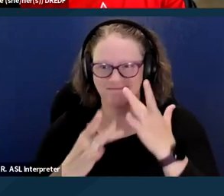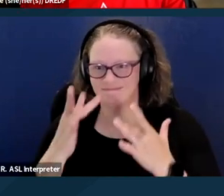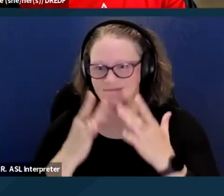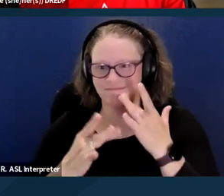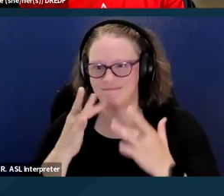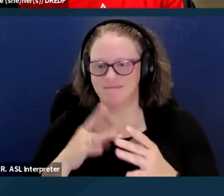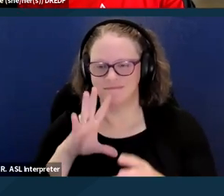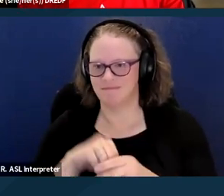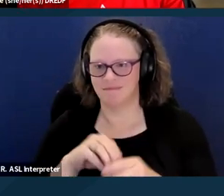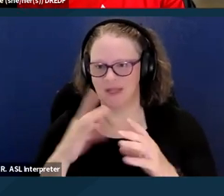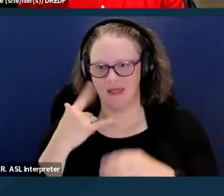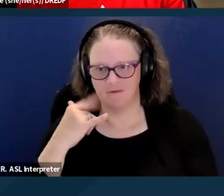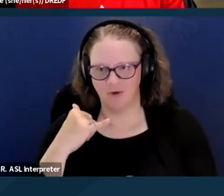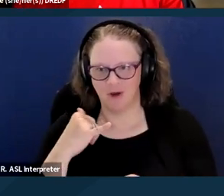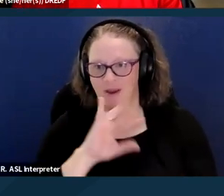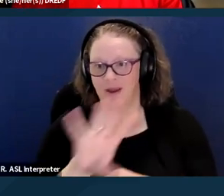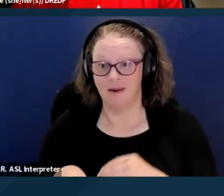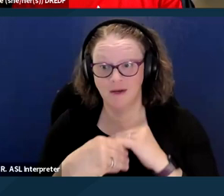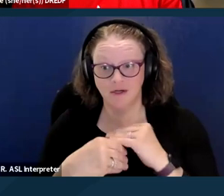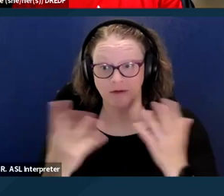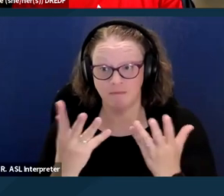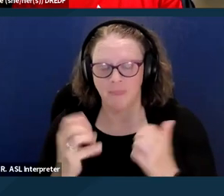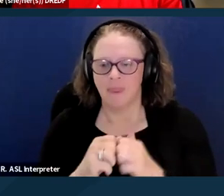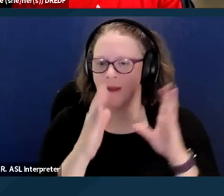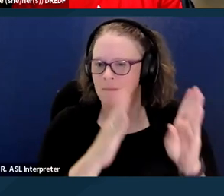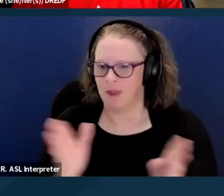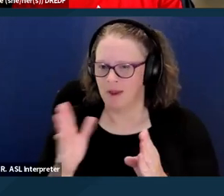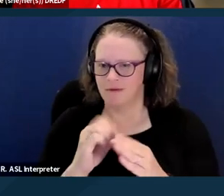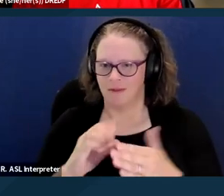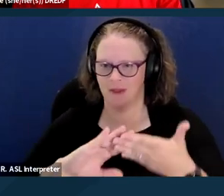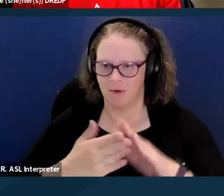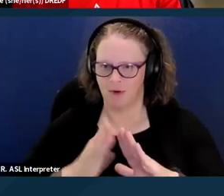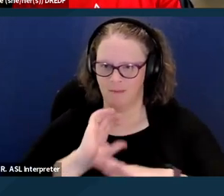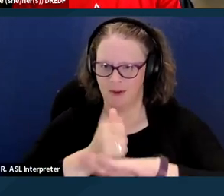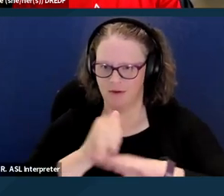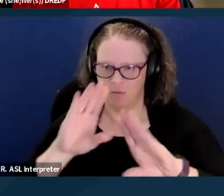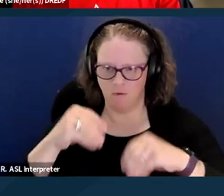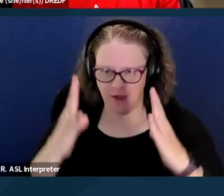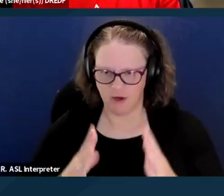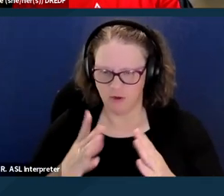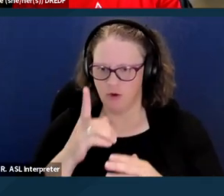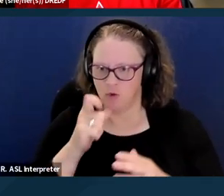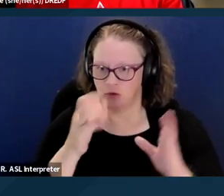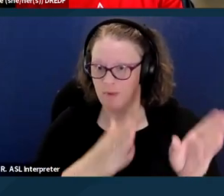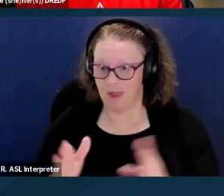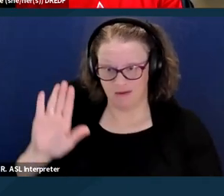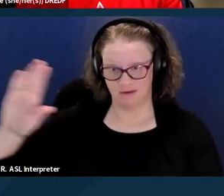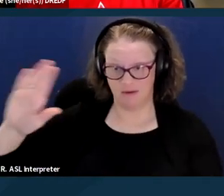And in addition, plans and the community-based providers who plans are supposed to contract with